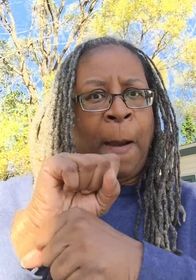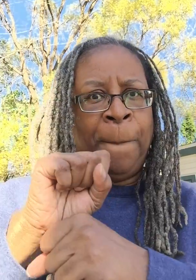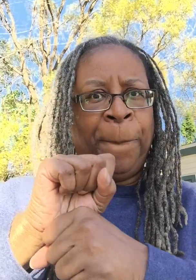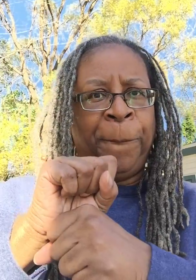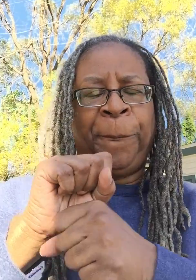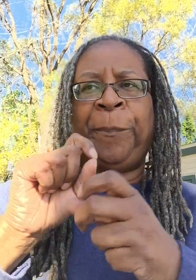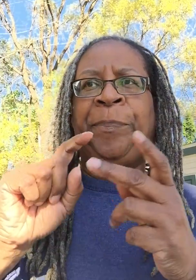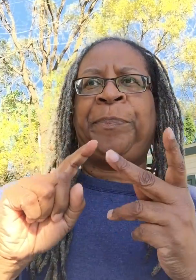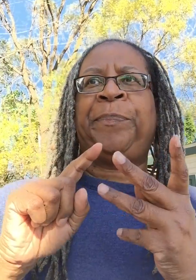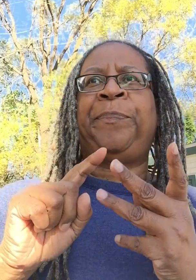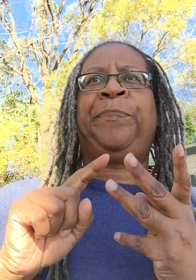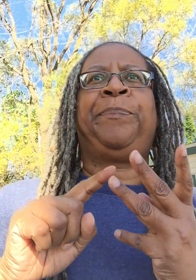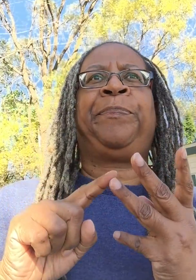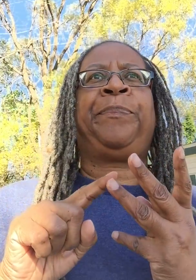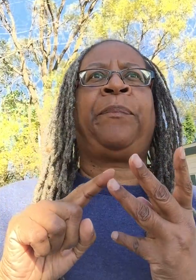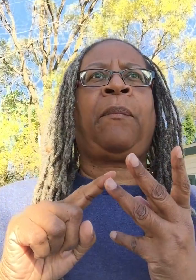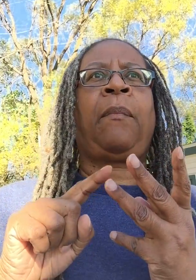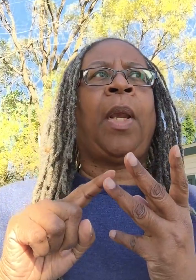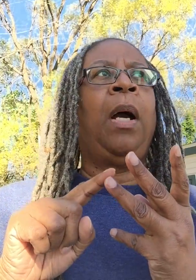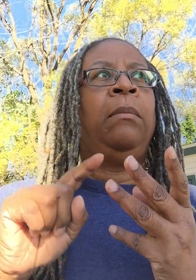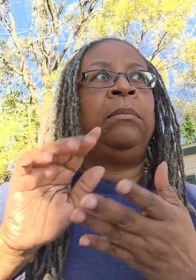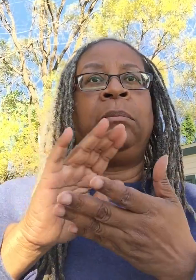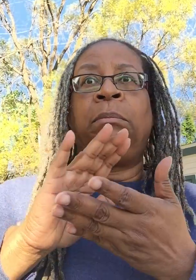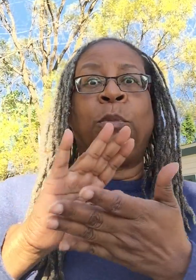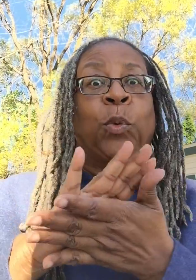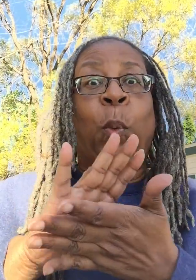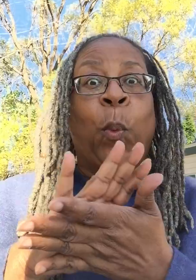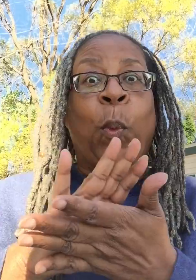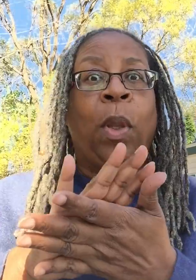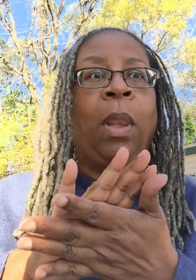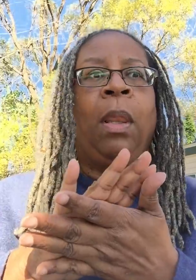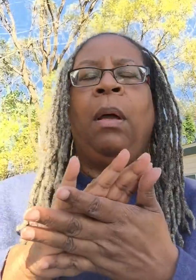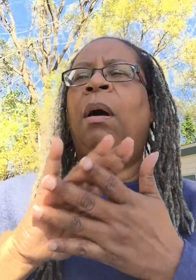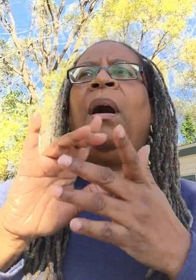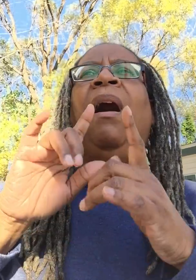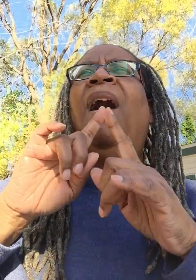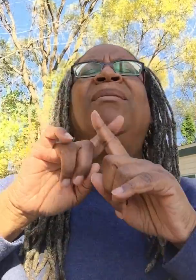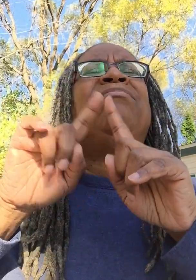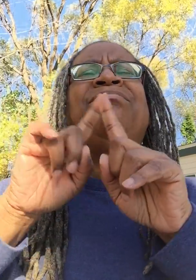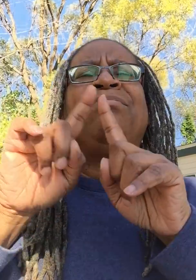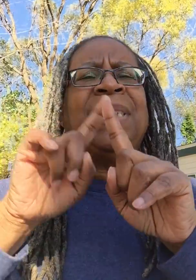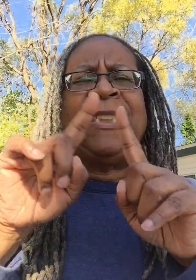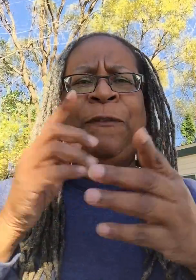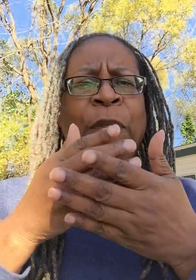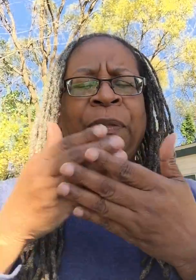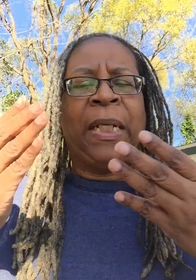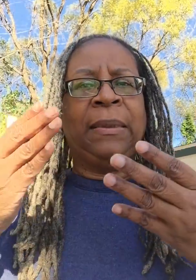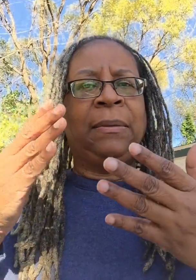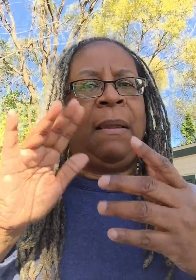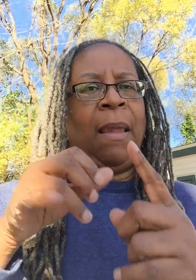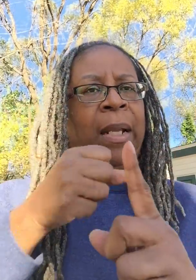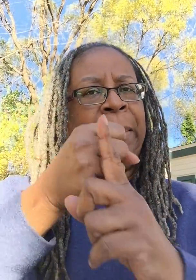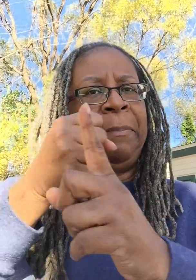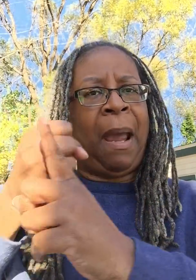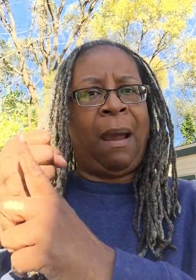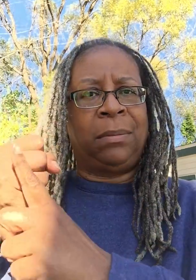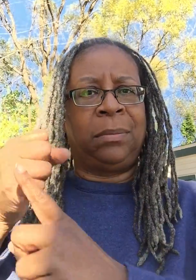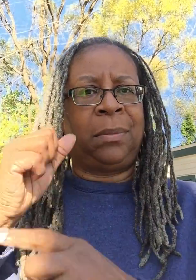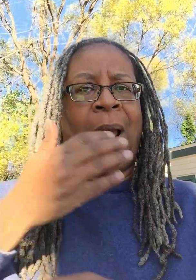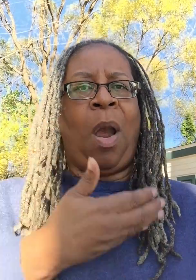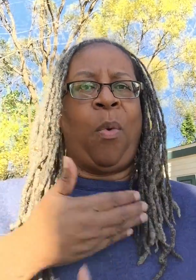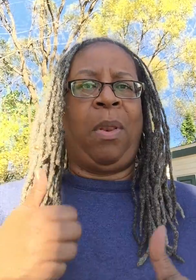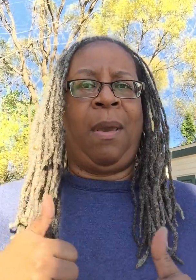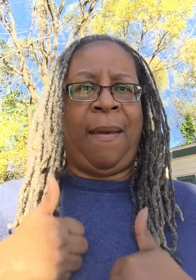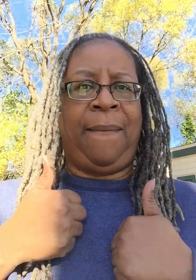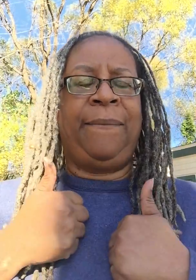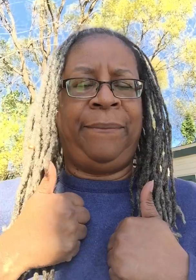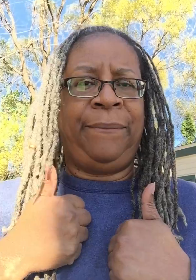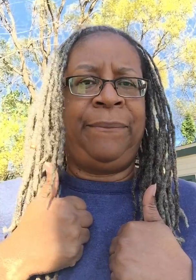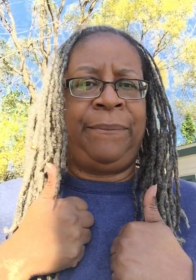jobs, schools and different things that impact our life.